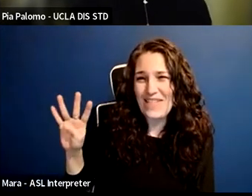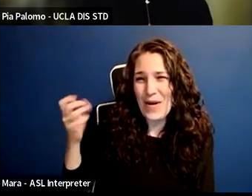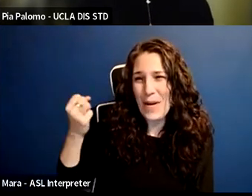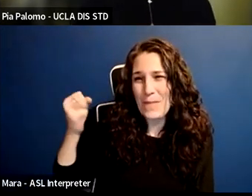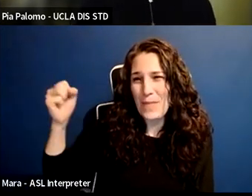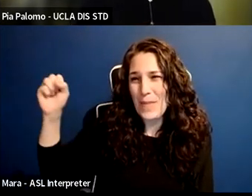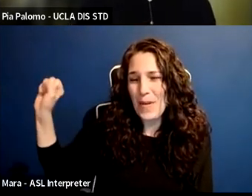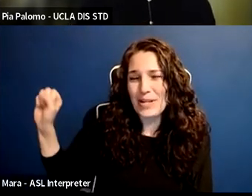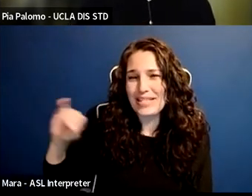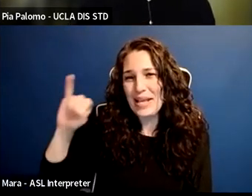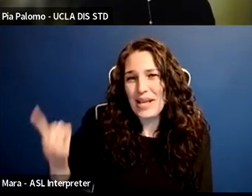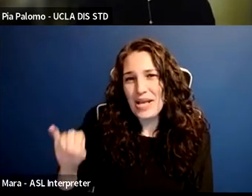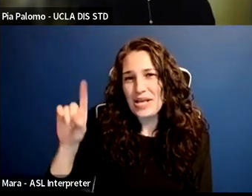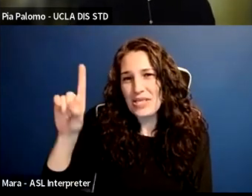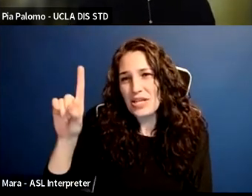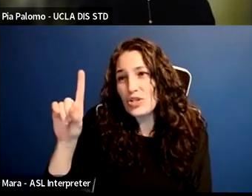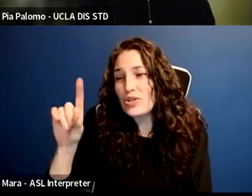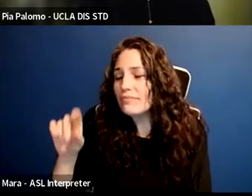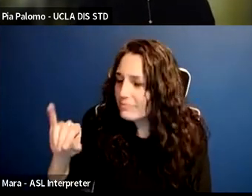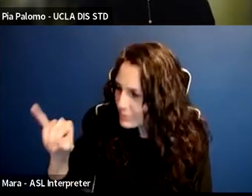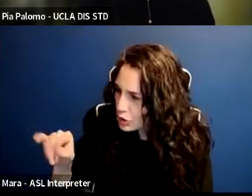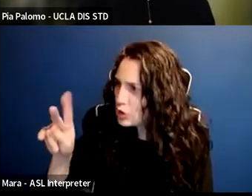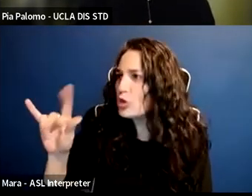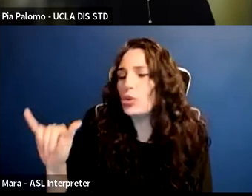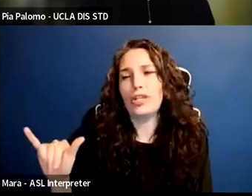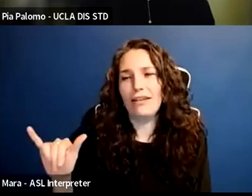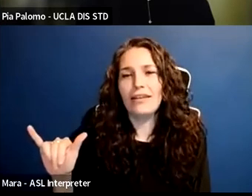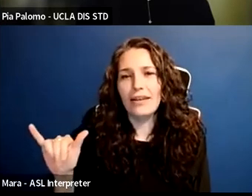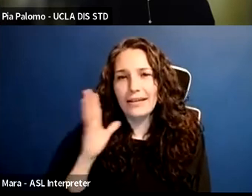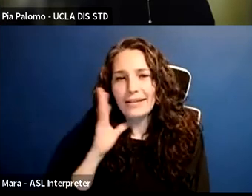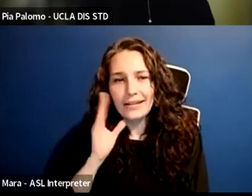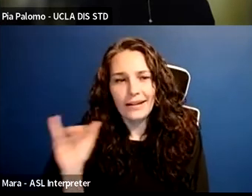goes back to the deaf president, now protests at Gallaudet University.